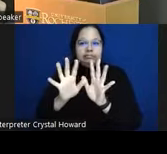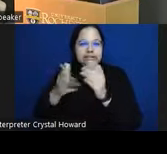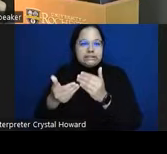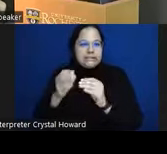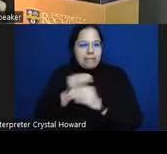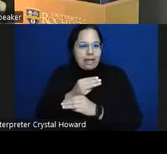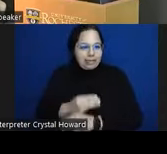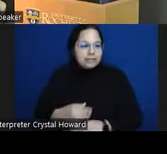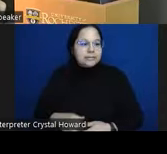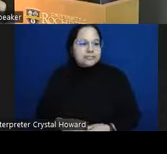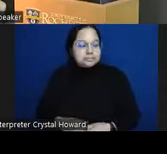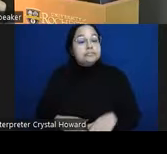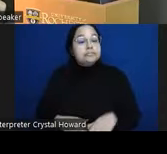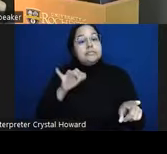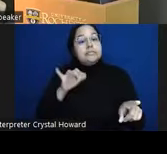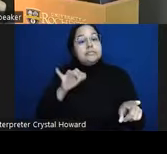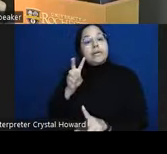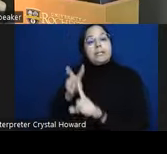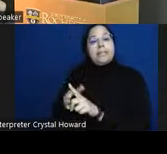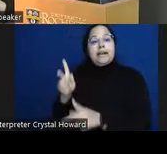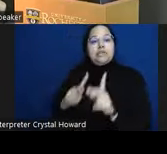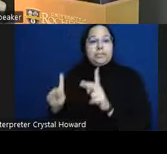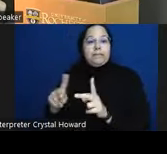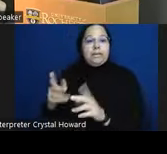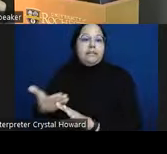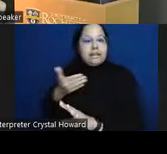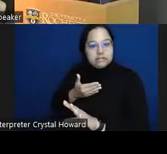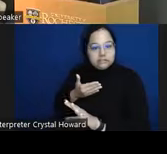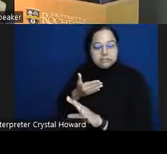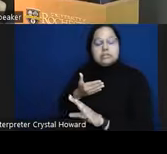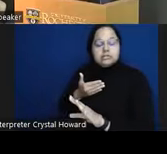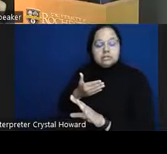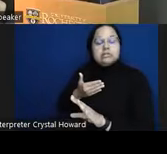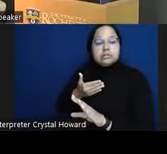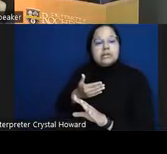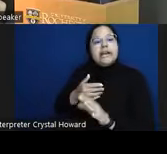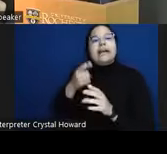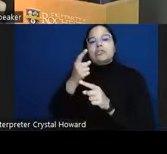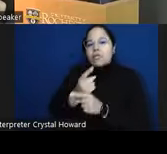it correctly identifies uh most but not all of the people at risk for suicide we might be